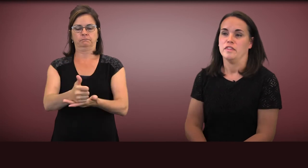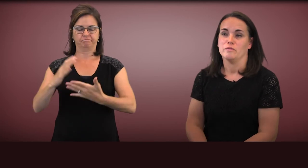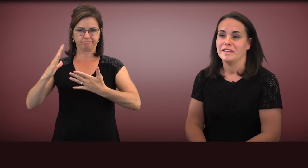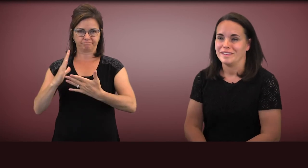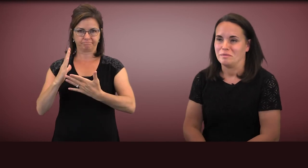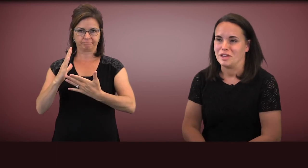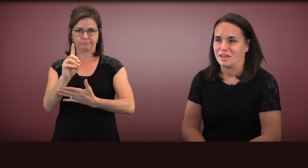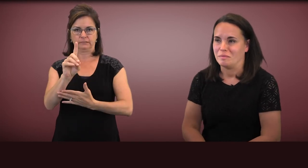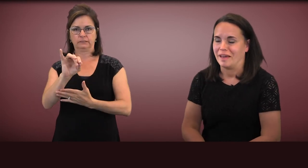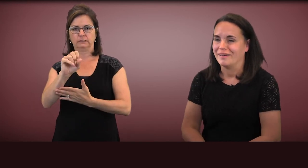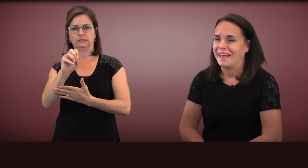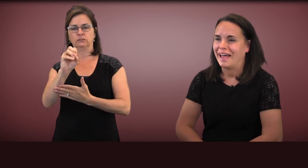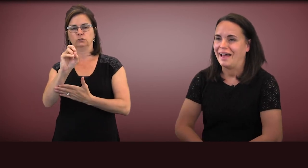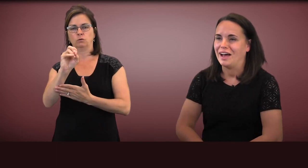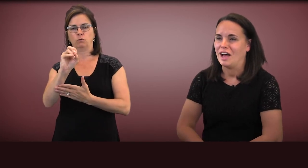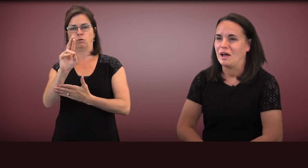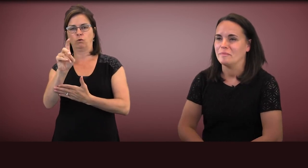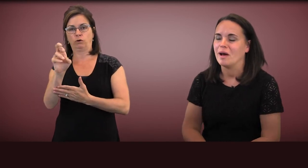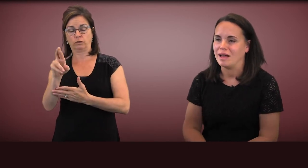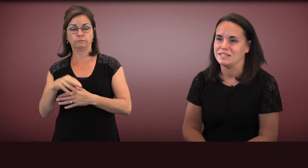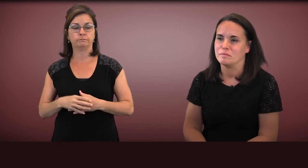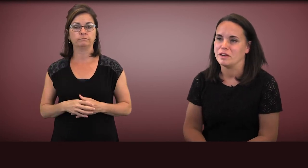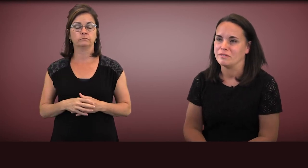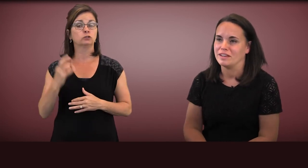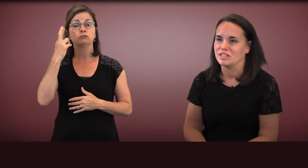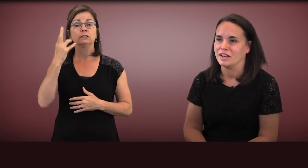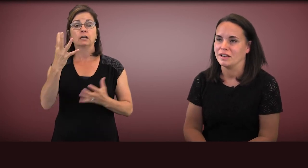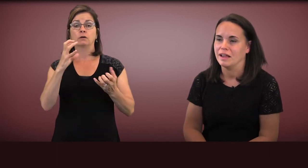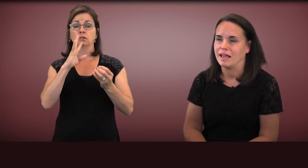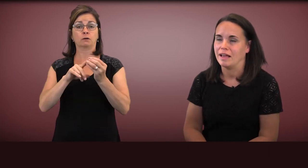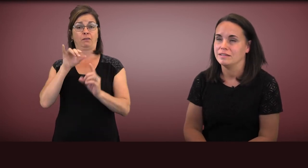The reason I'm talking about autism intervention,